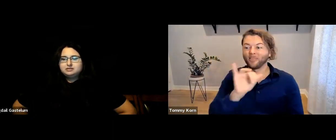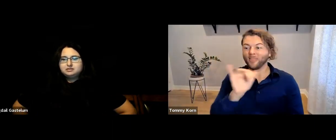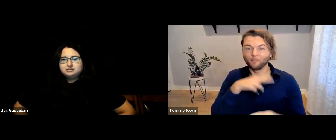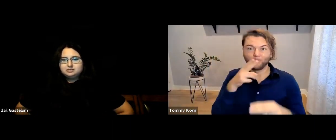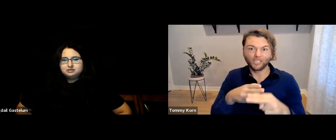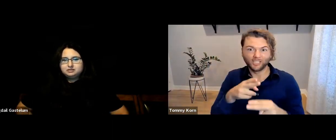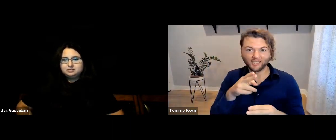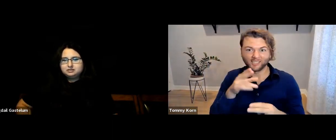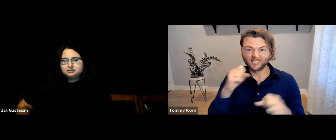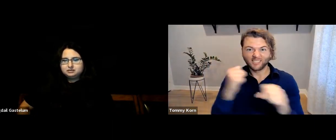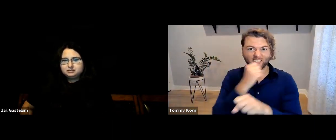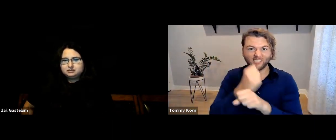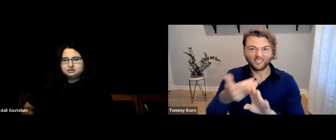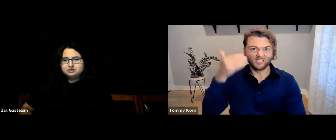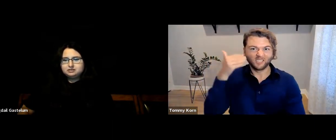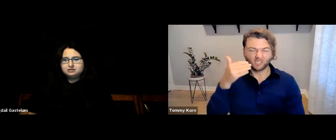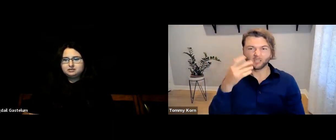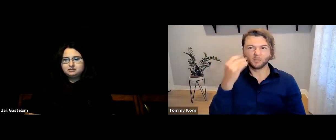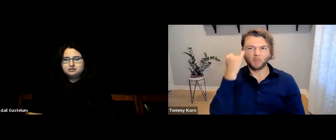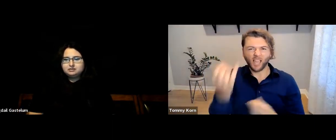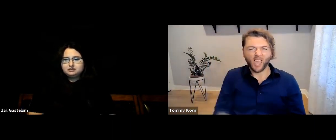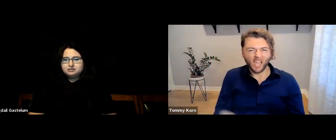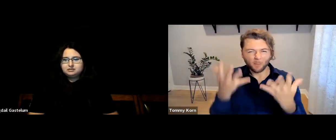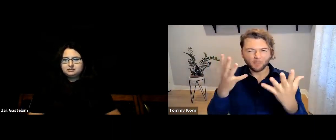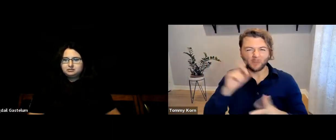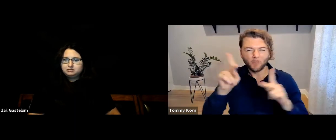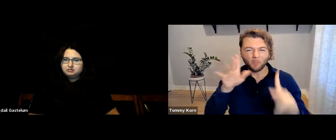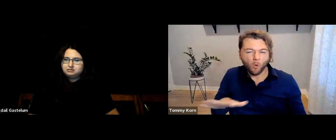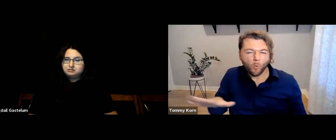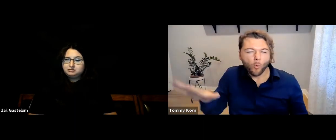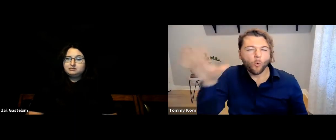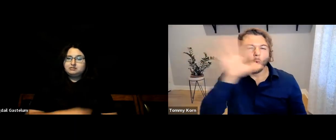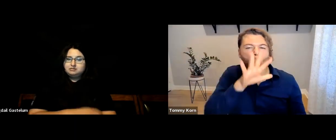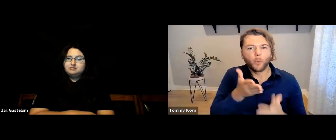I mentioned that statistic before, so just imagine just how many of those individuals